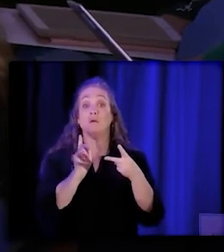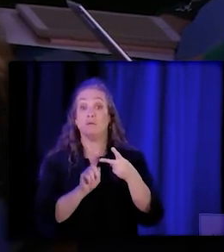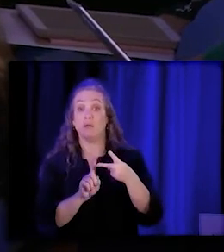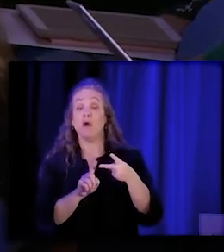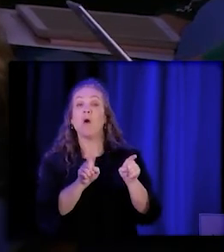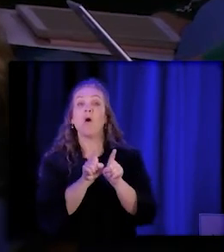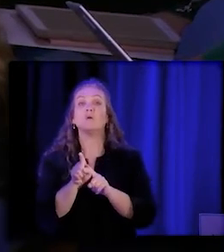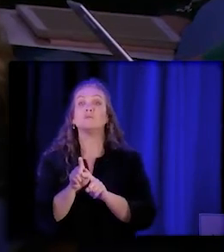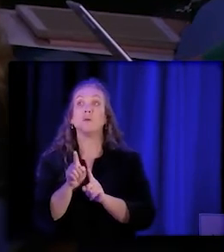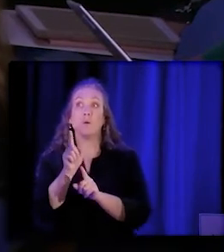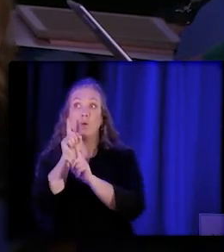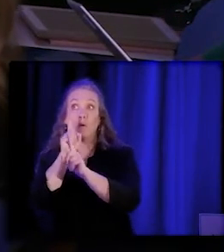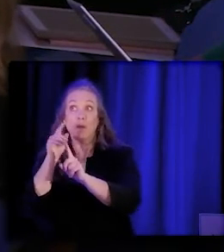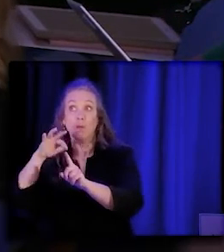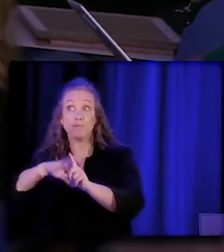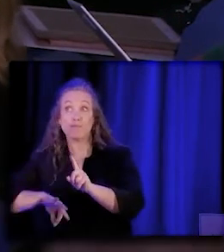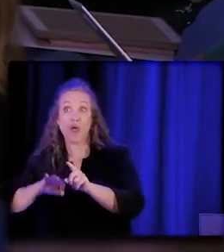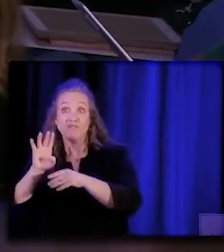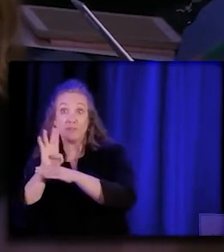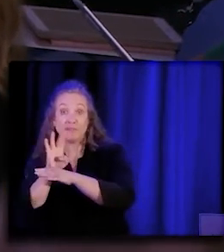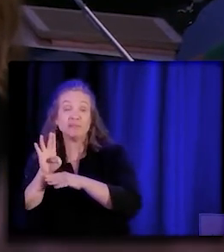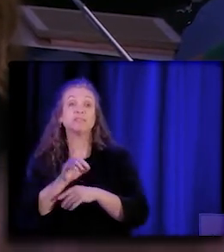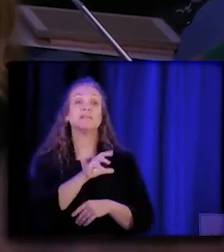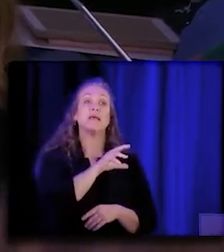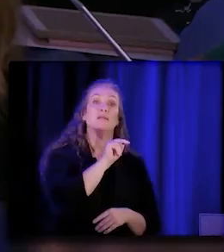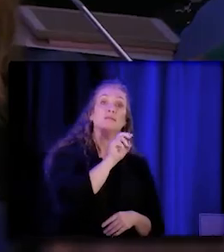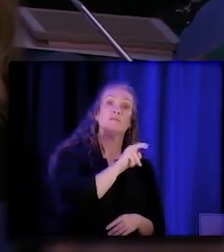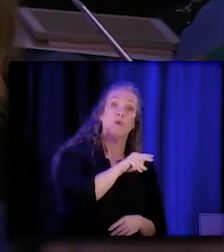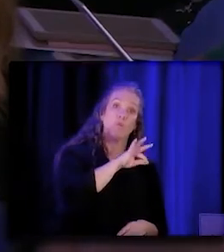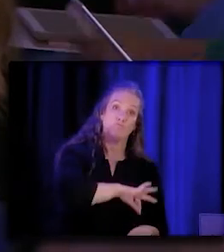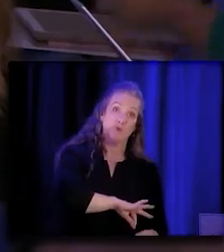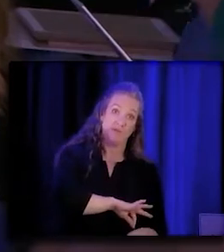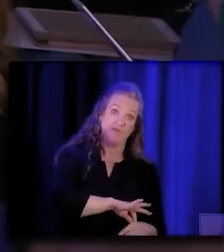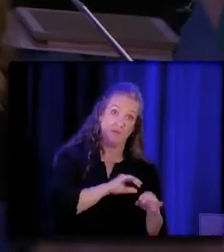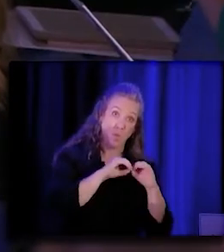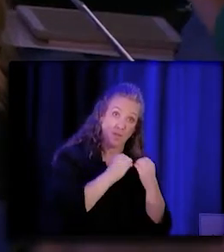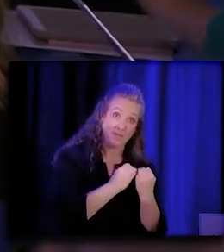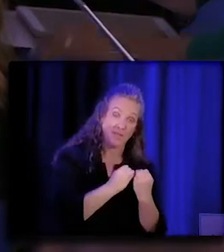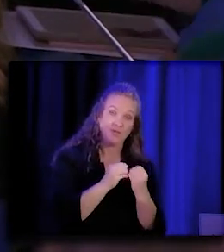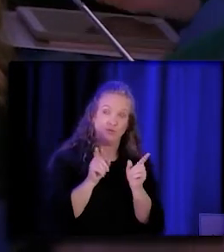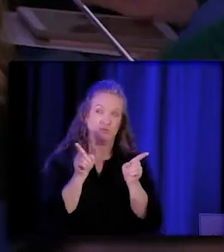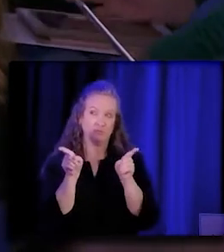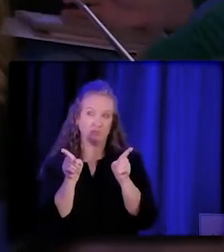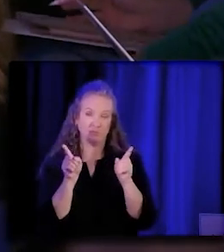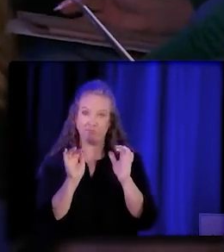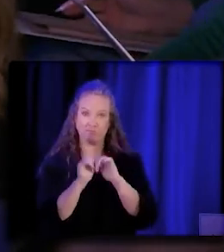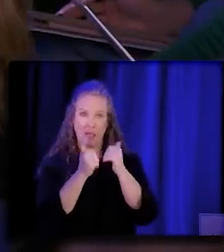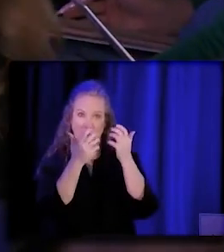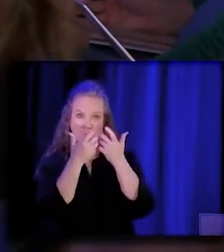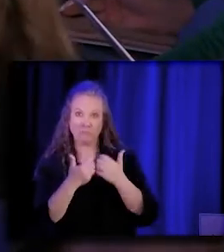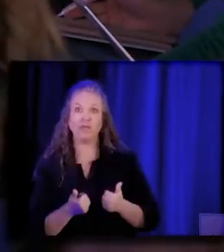versus not-for-profit institutions. And it just, thank you for your last comment, Pooja,